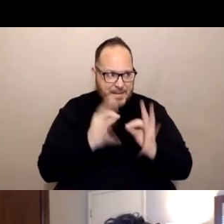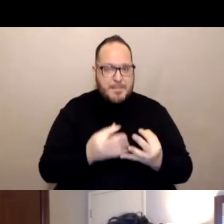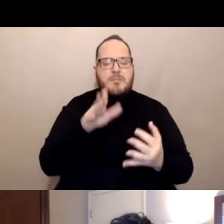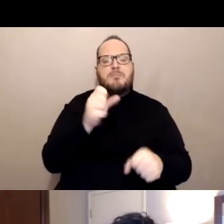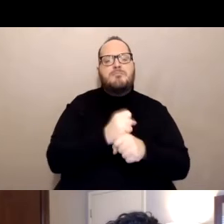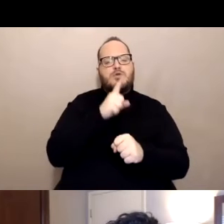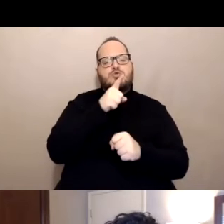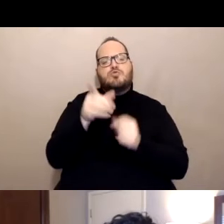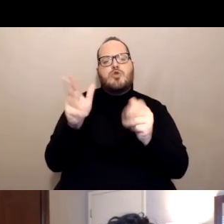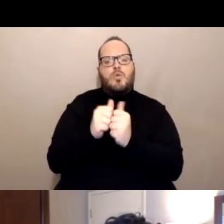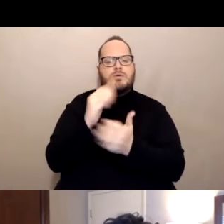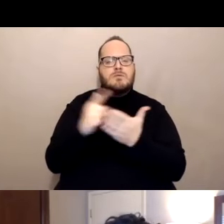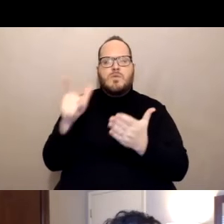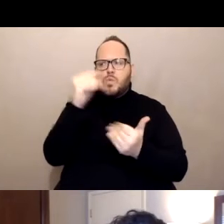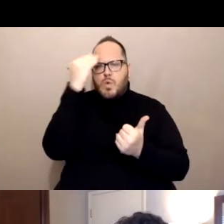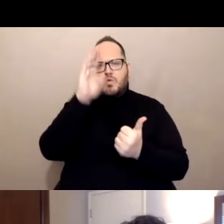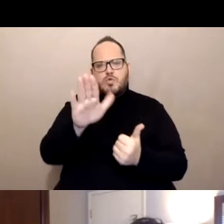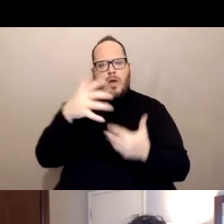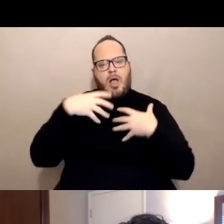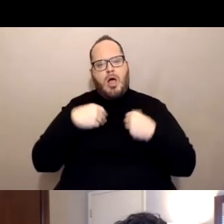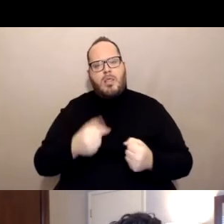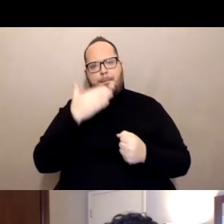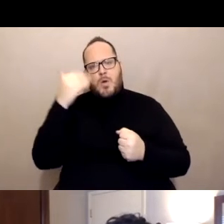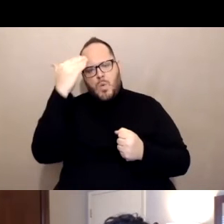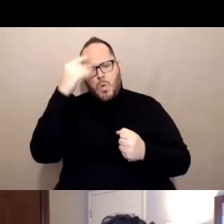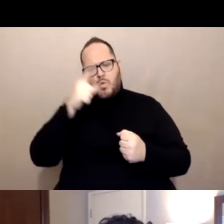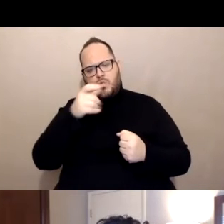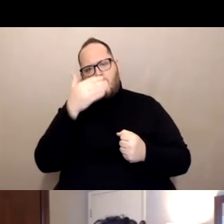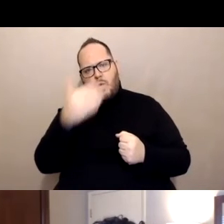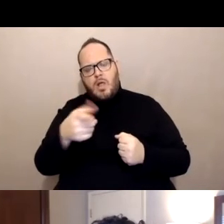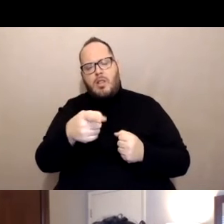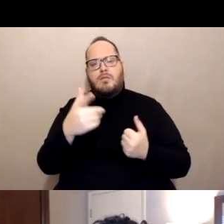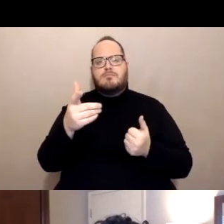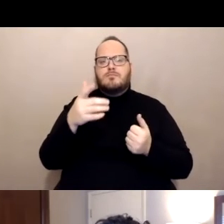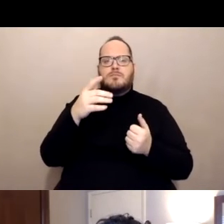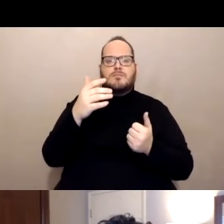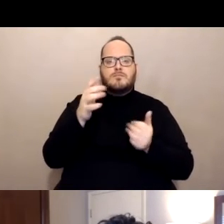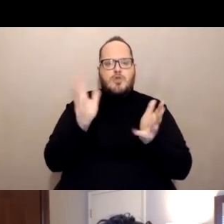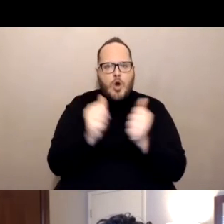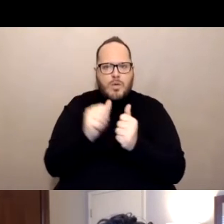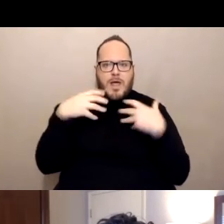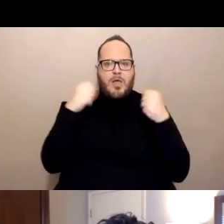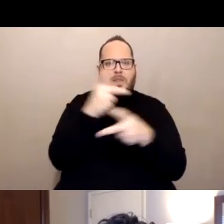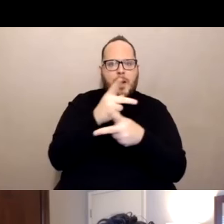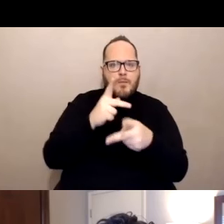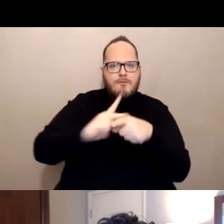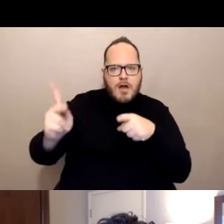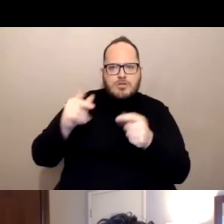or who knows your loved one's health the best, talk with your healthcare professionals and get some advice so that you can make the right decision